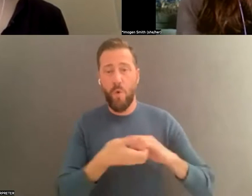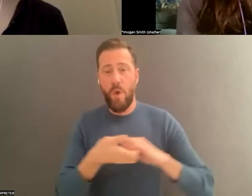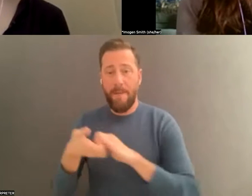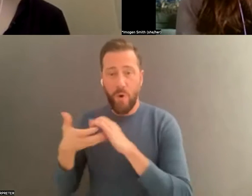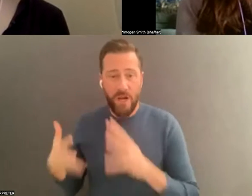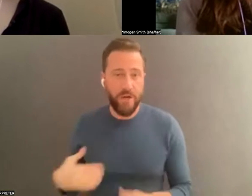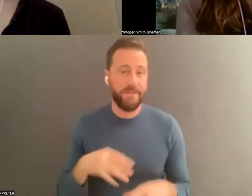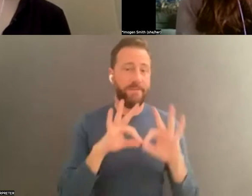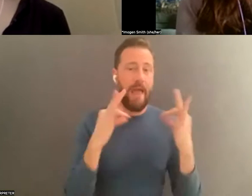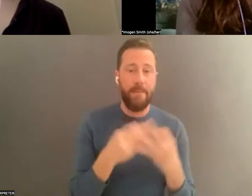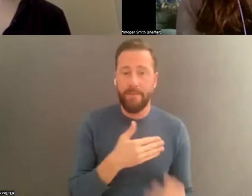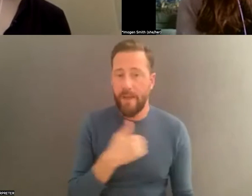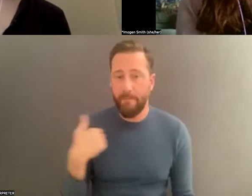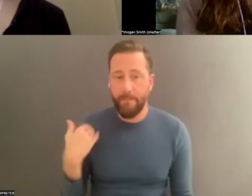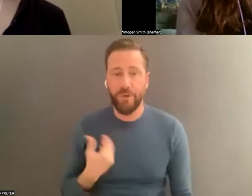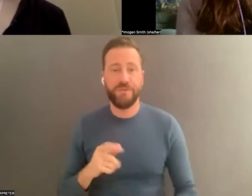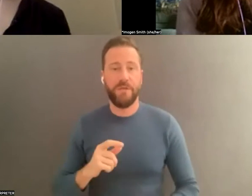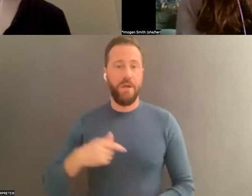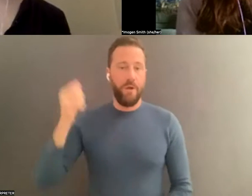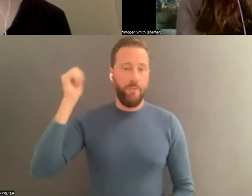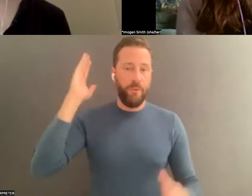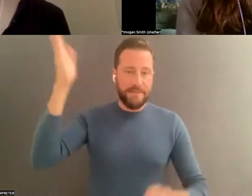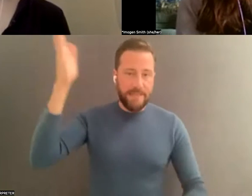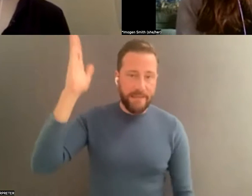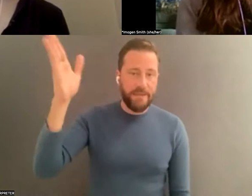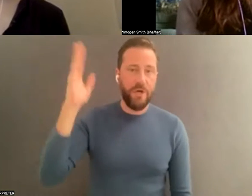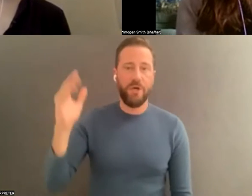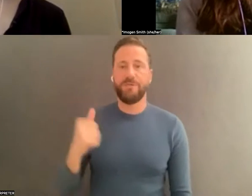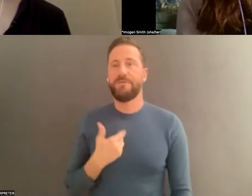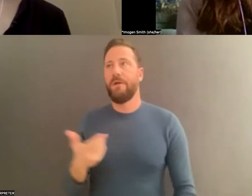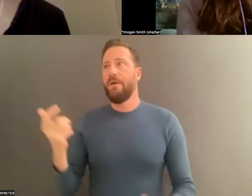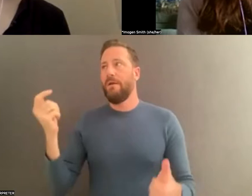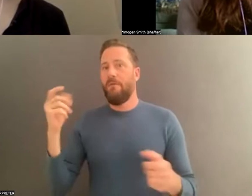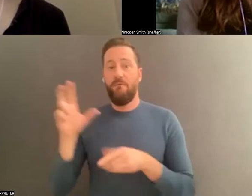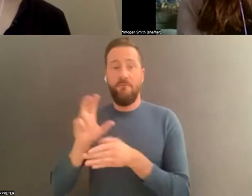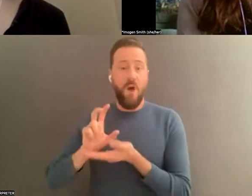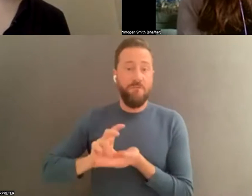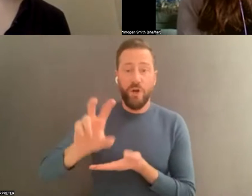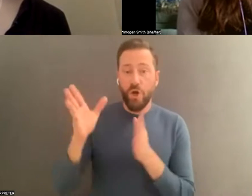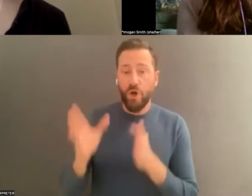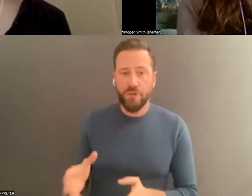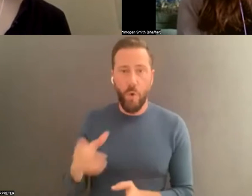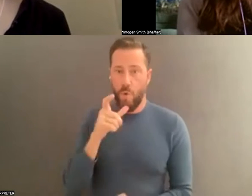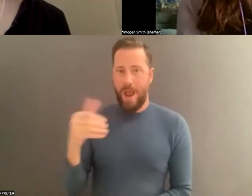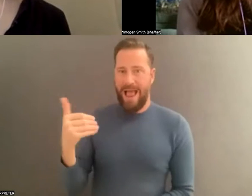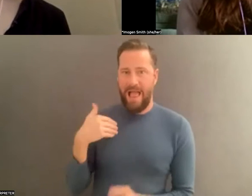, or others who could have documentation that you are miss ing. Can you reach out to those people and get photos